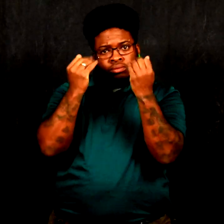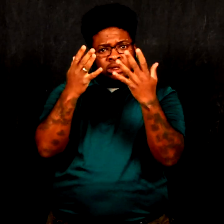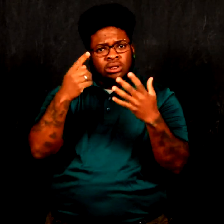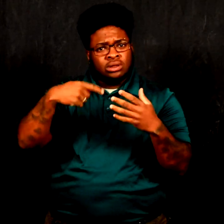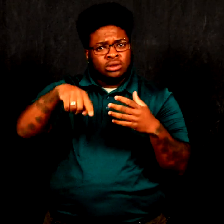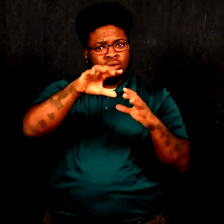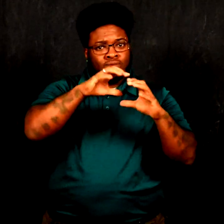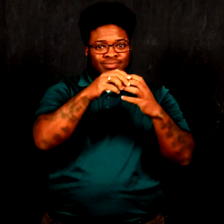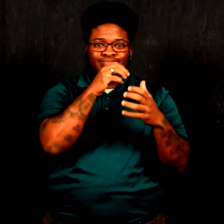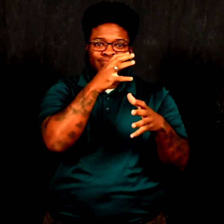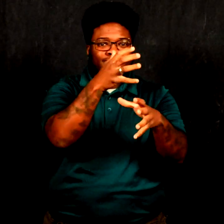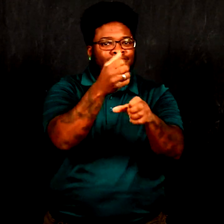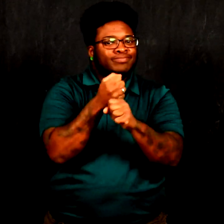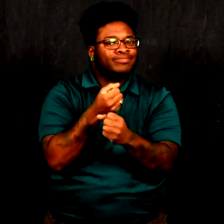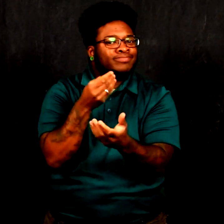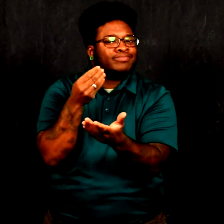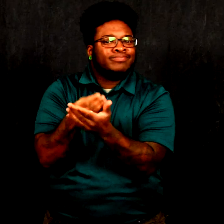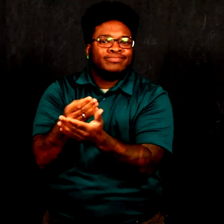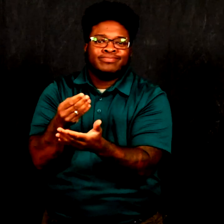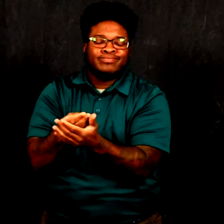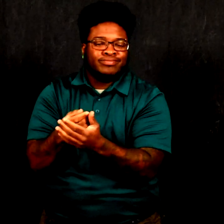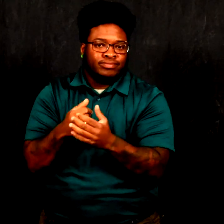and many groups didn’t get funding.